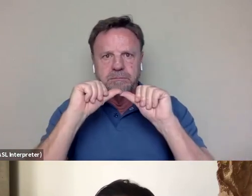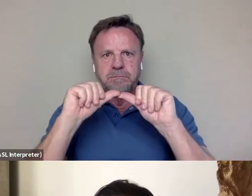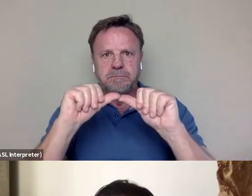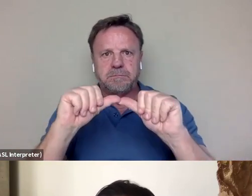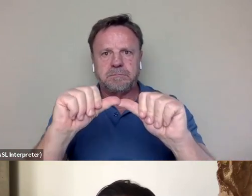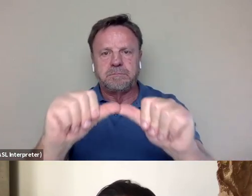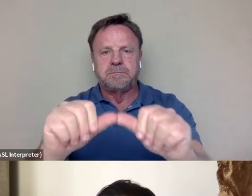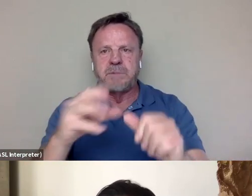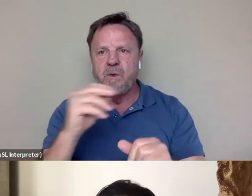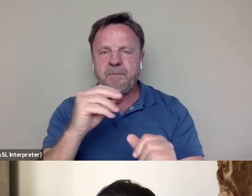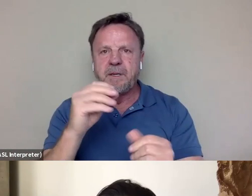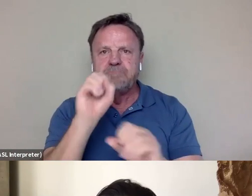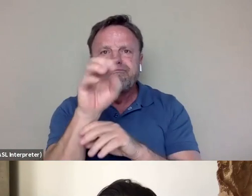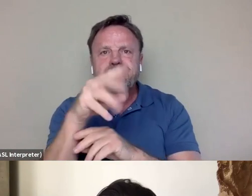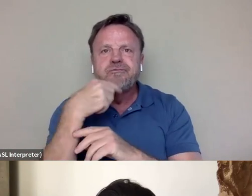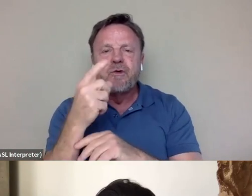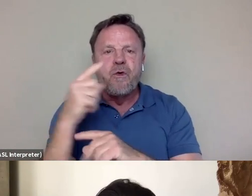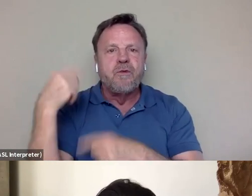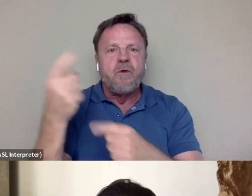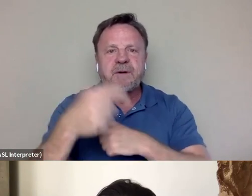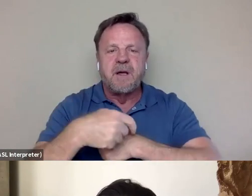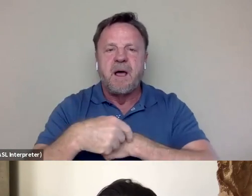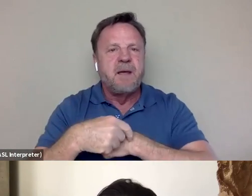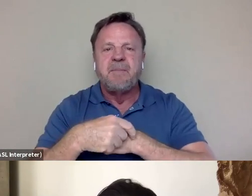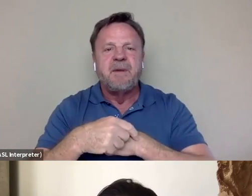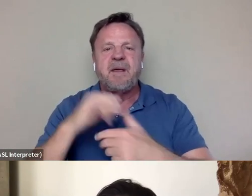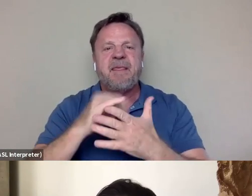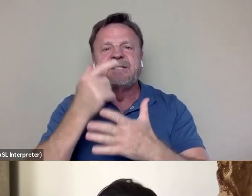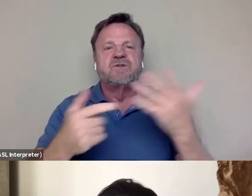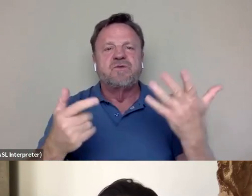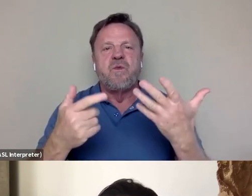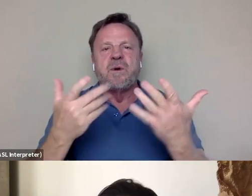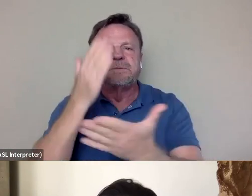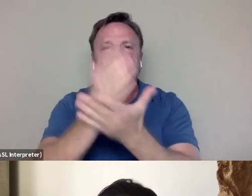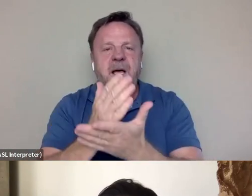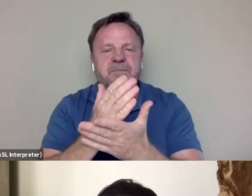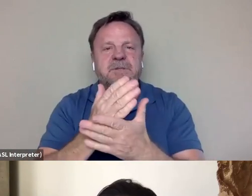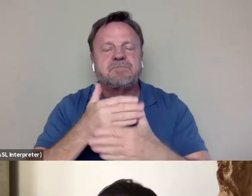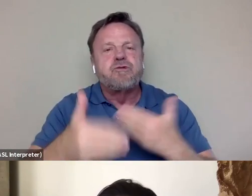because that's what kind of stagnates progress in so many ways and stagnates,